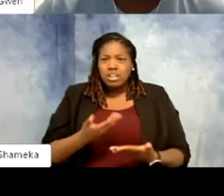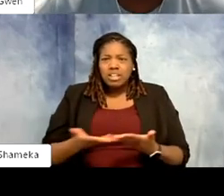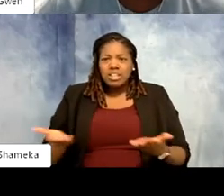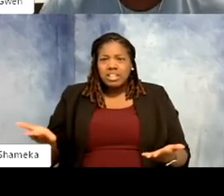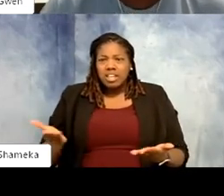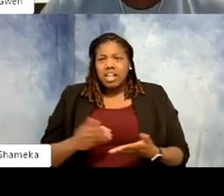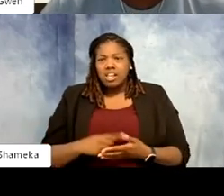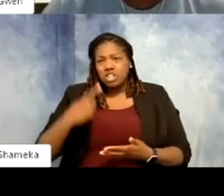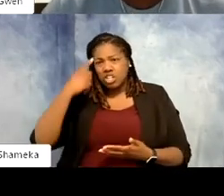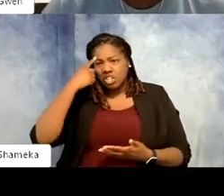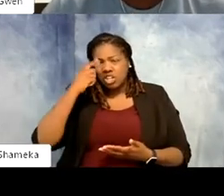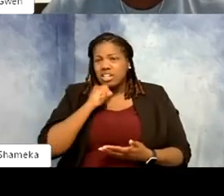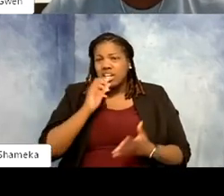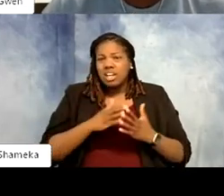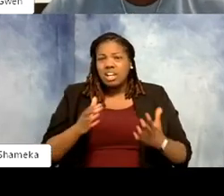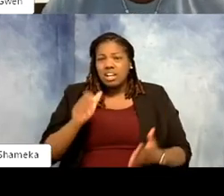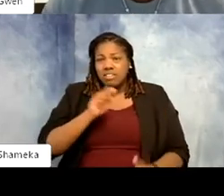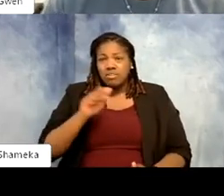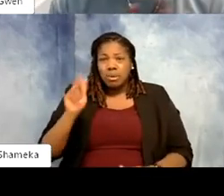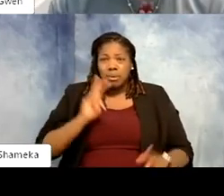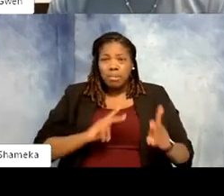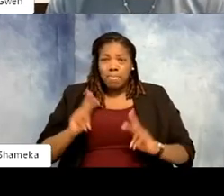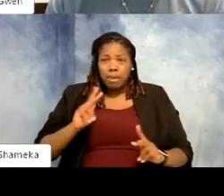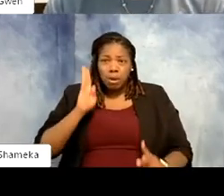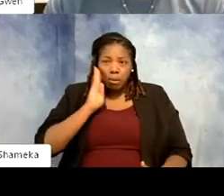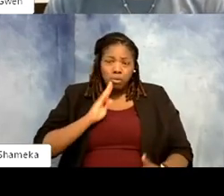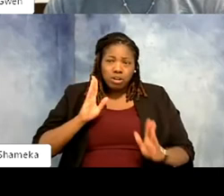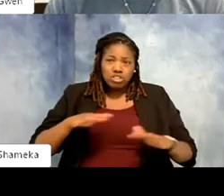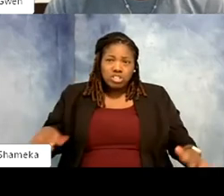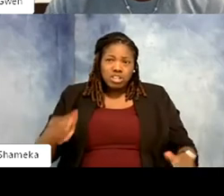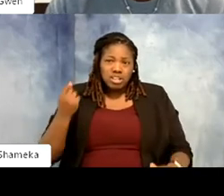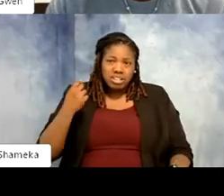that there wasn't a lot of African Americans or brown babies that understood that this was a job.